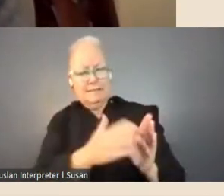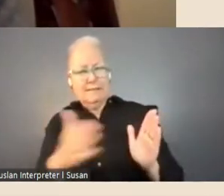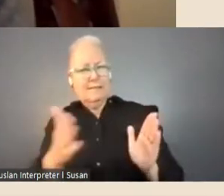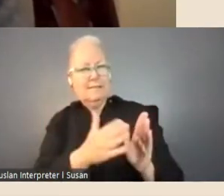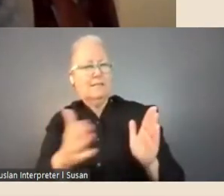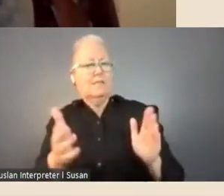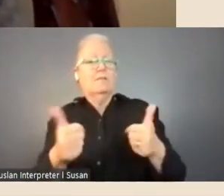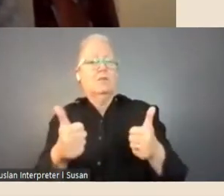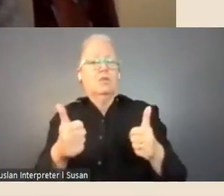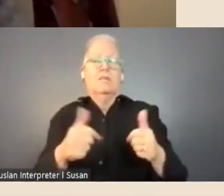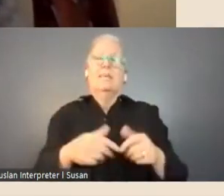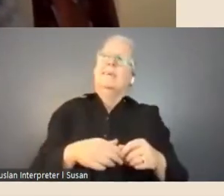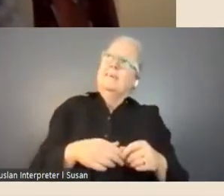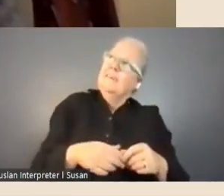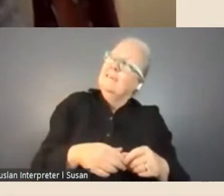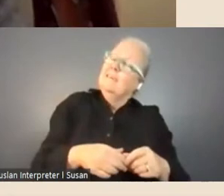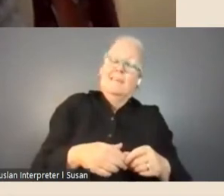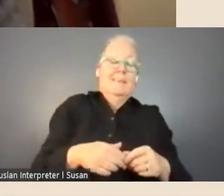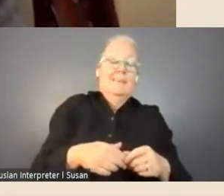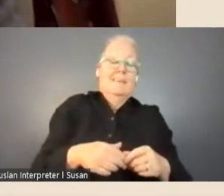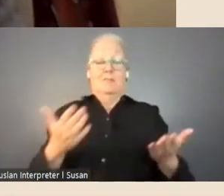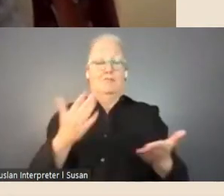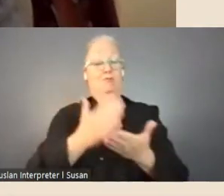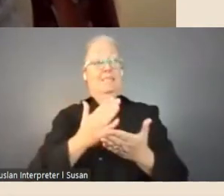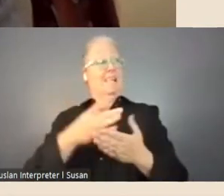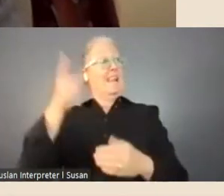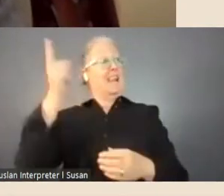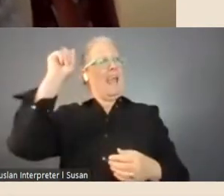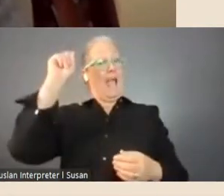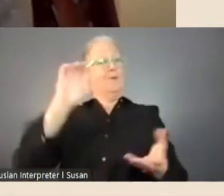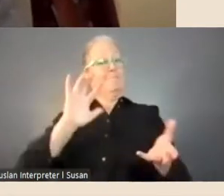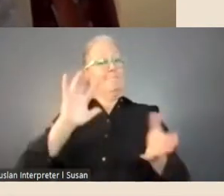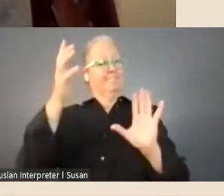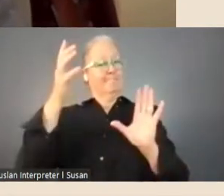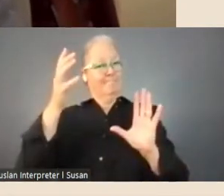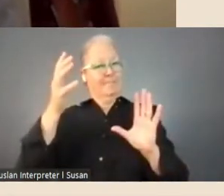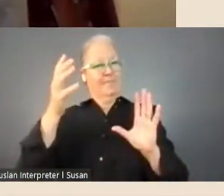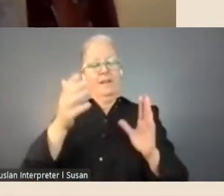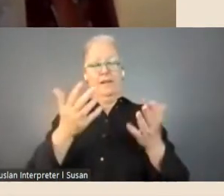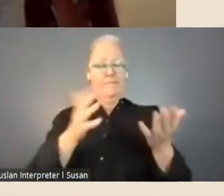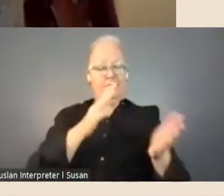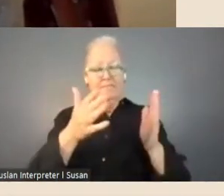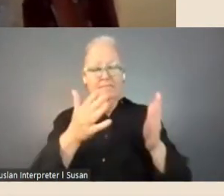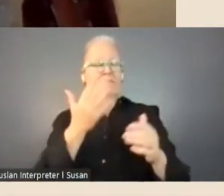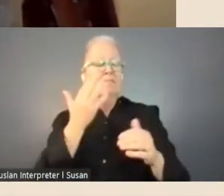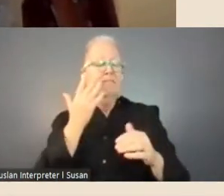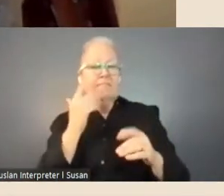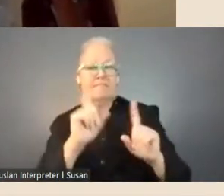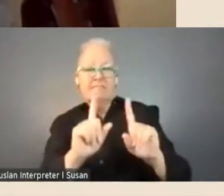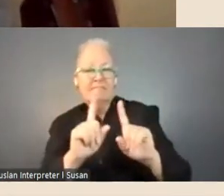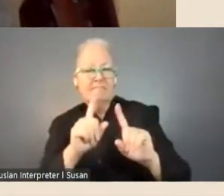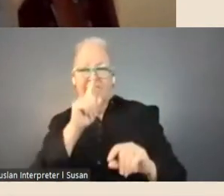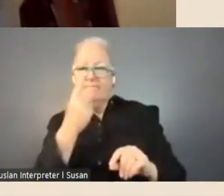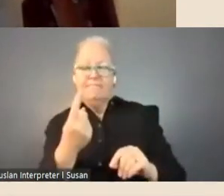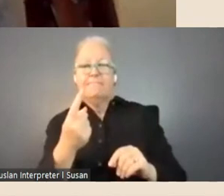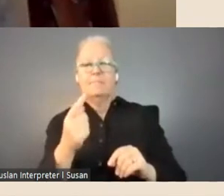uncertainty of the world in which we exist, and Suzie I wondered if you might want, or I can,